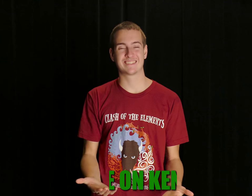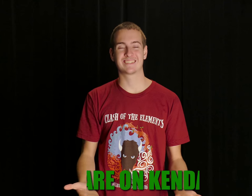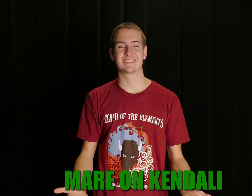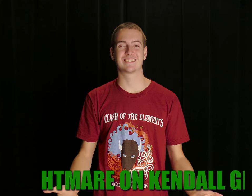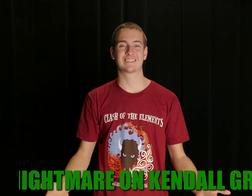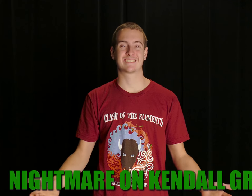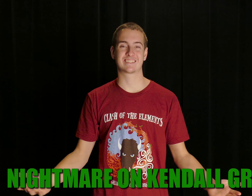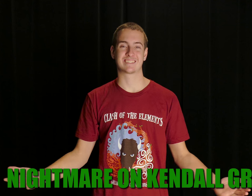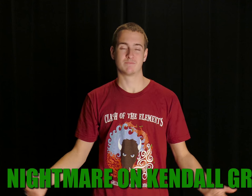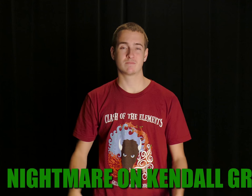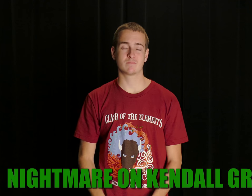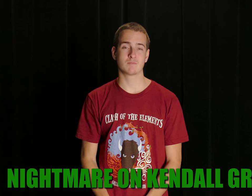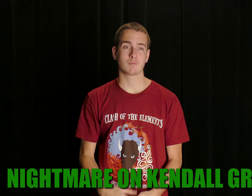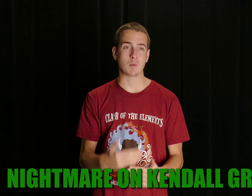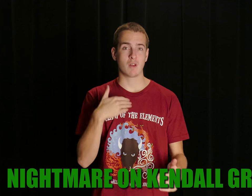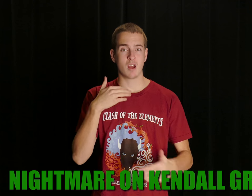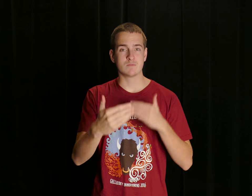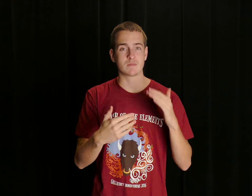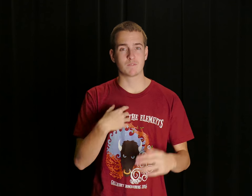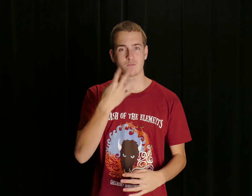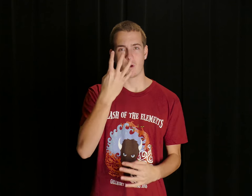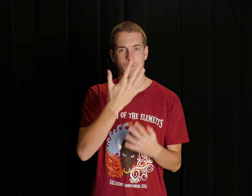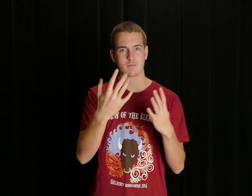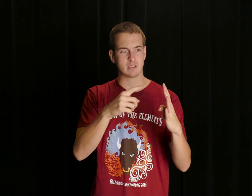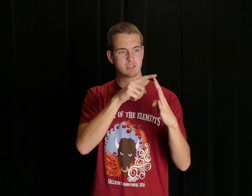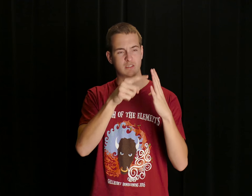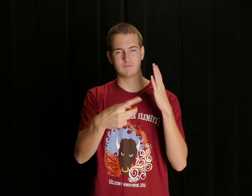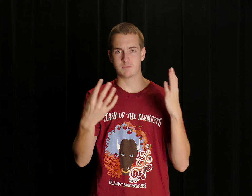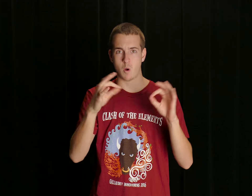Before proceeding, we have four things to discuss about.